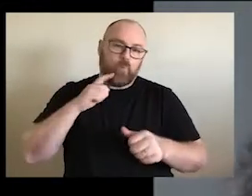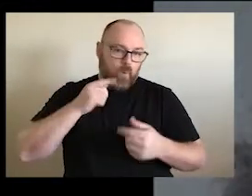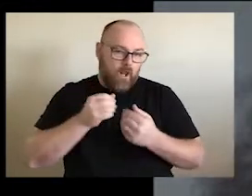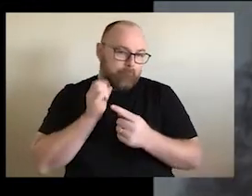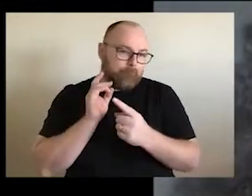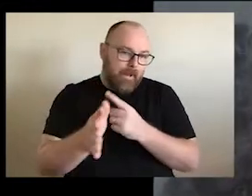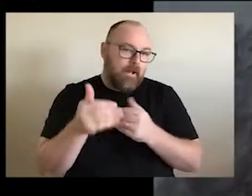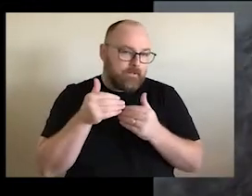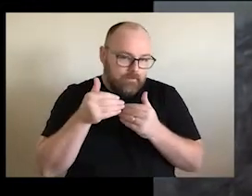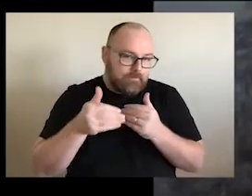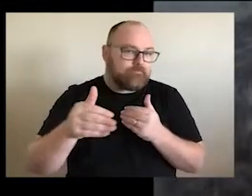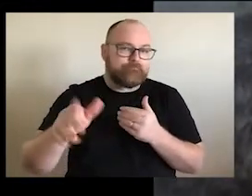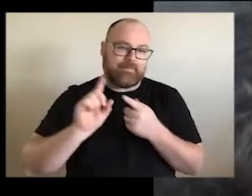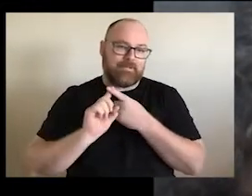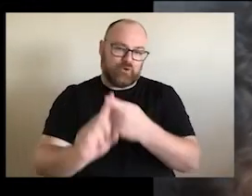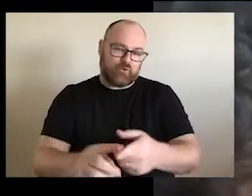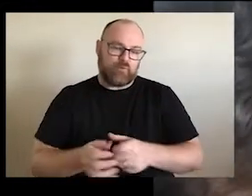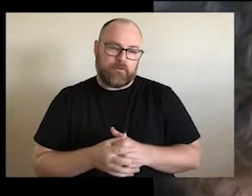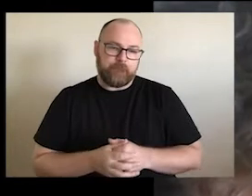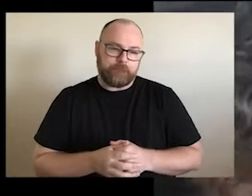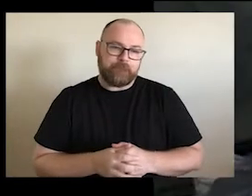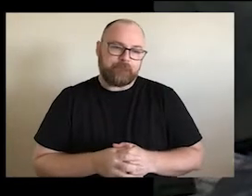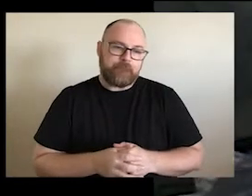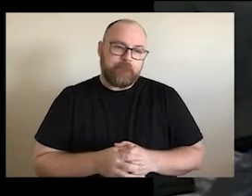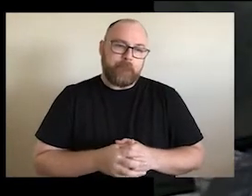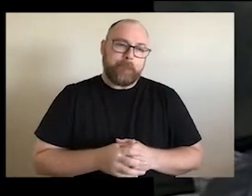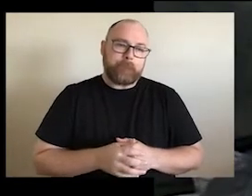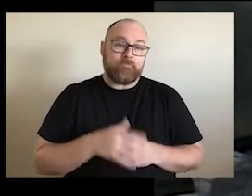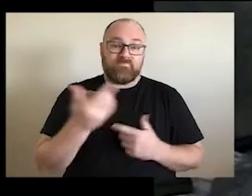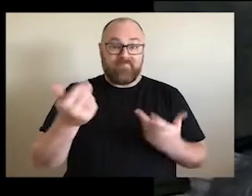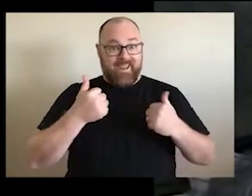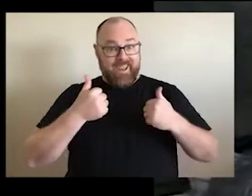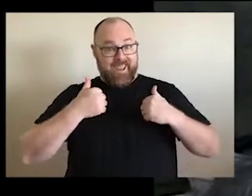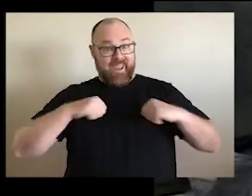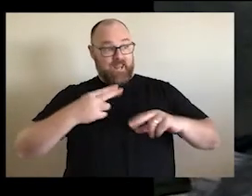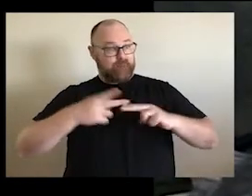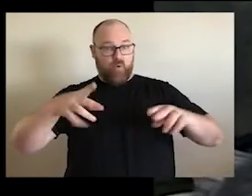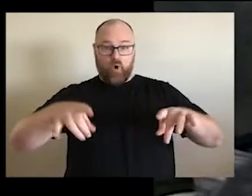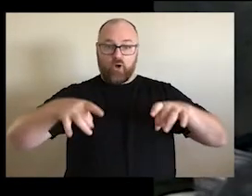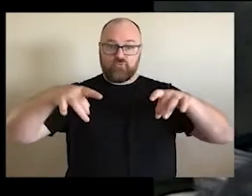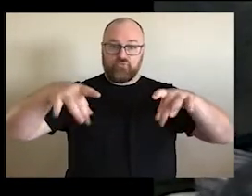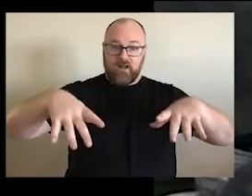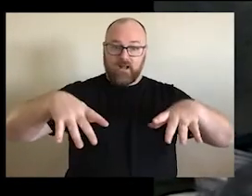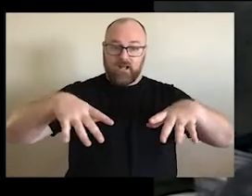continue on to whatever that we have energy. Yeah, and as far as healing the nation is concerned,